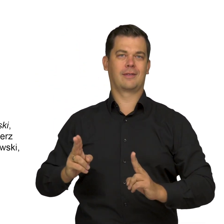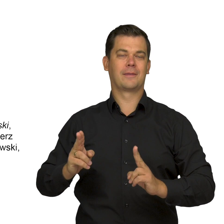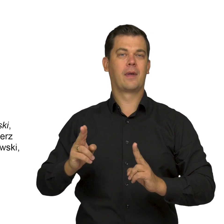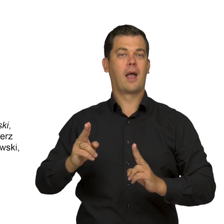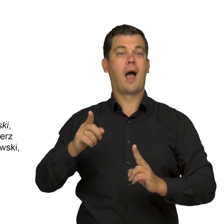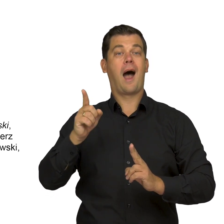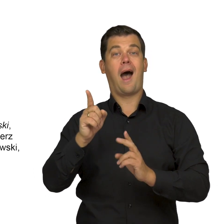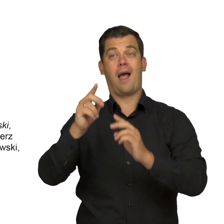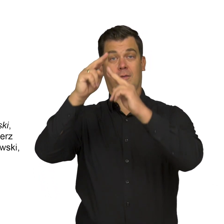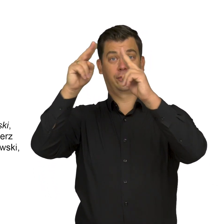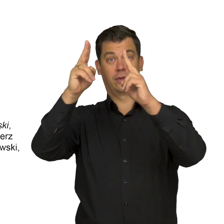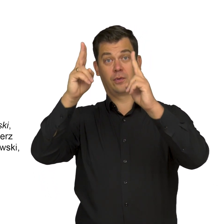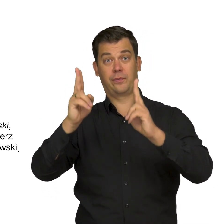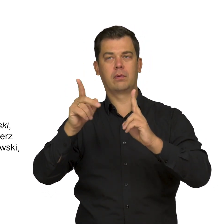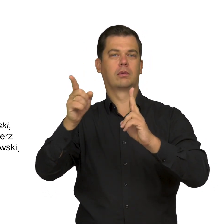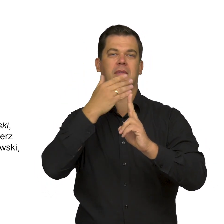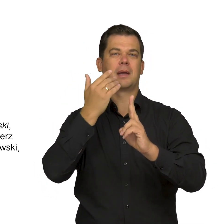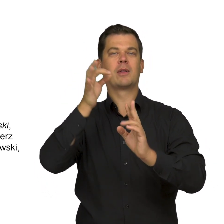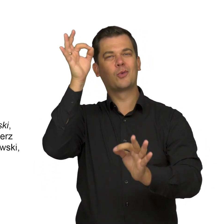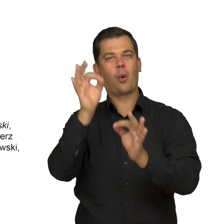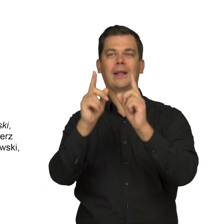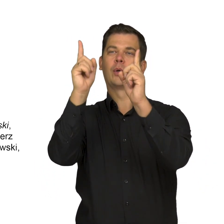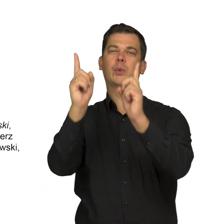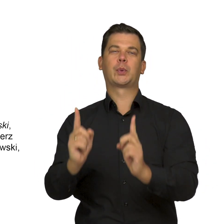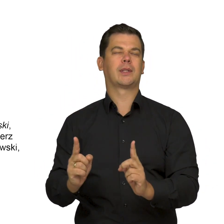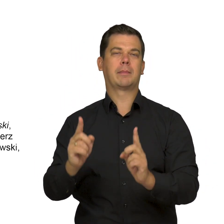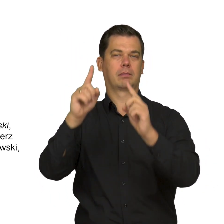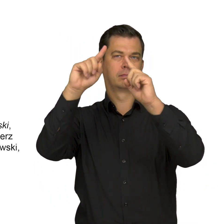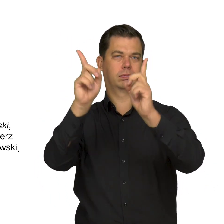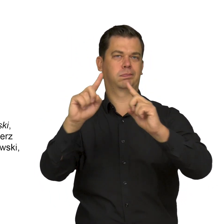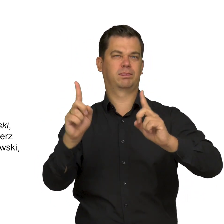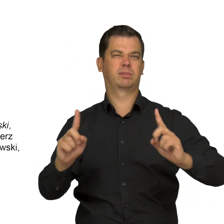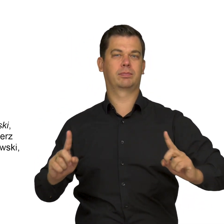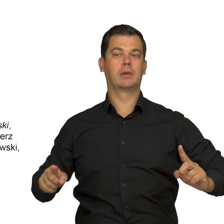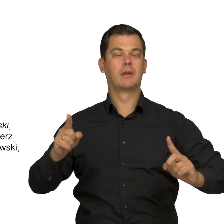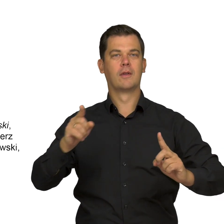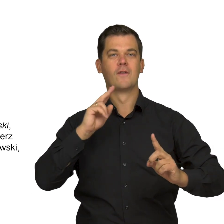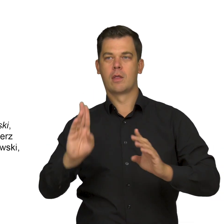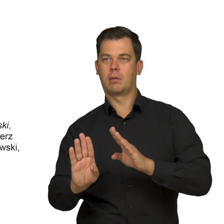Its hypotenuse is an irregular, rocky slope which grows out of the water on the right-hand side